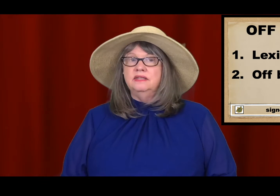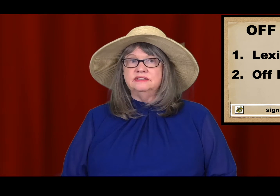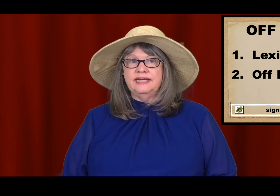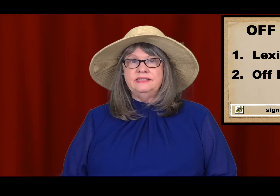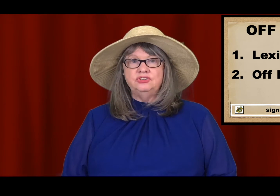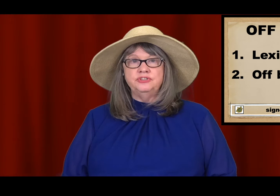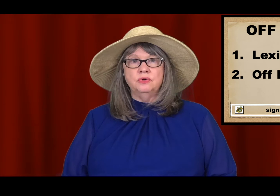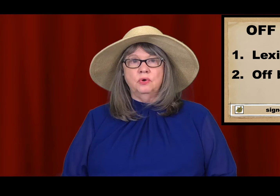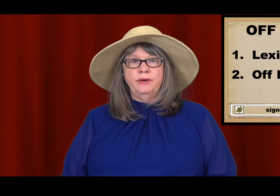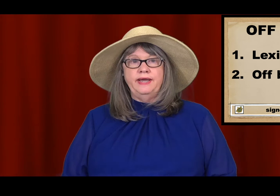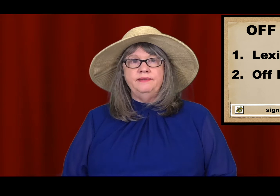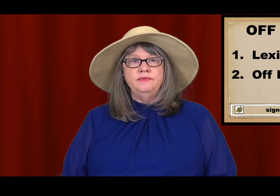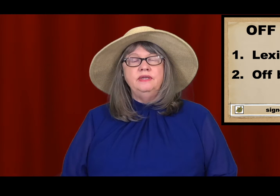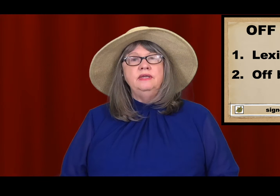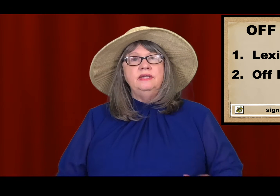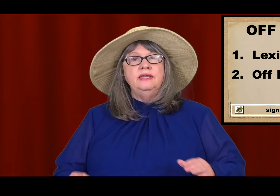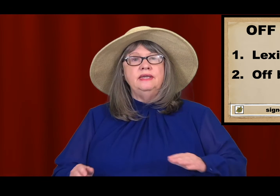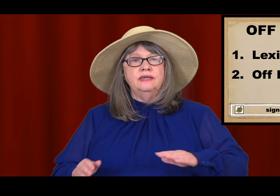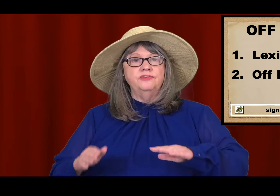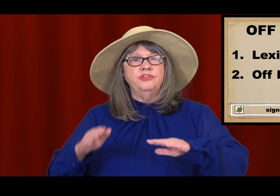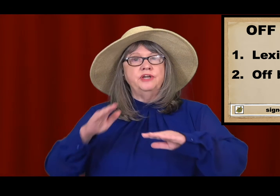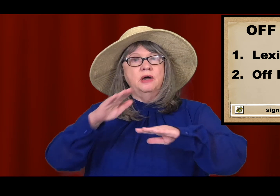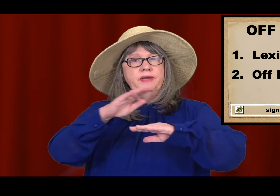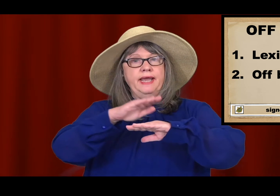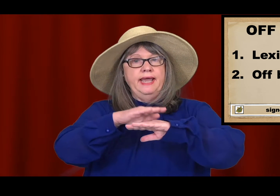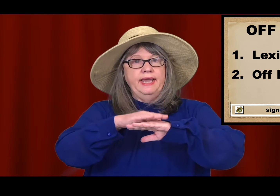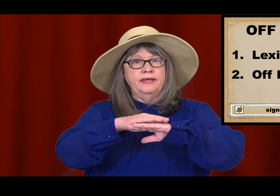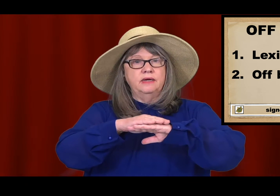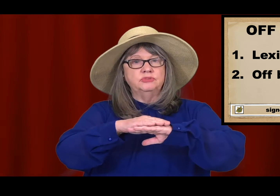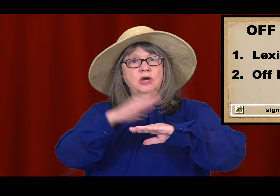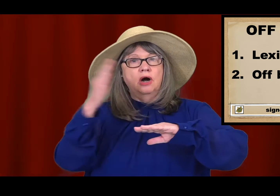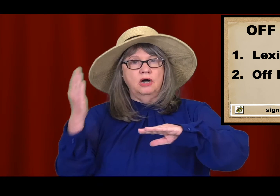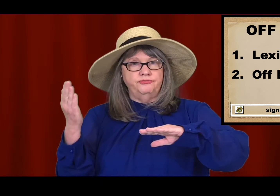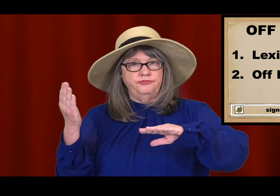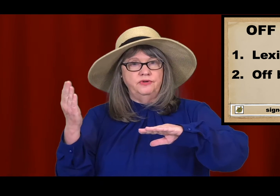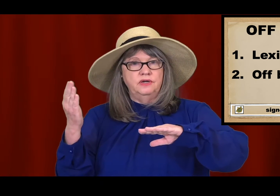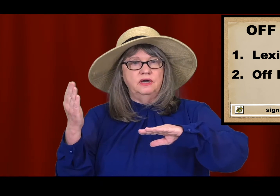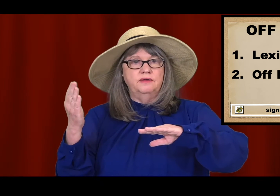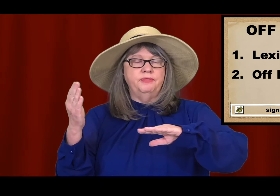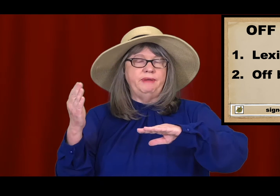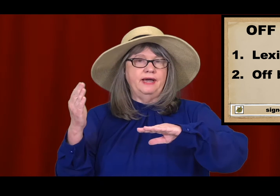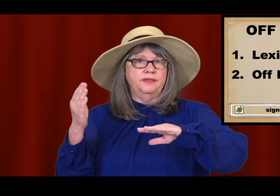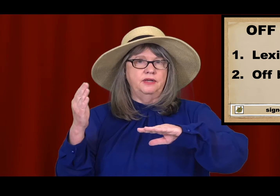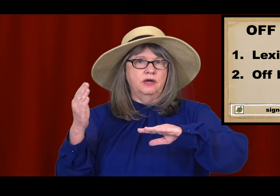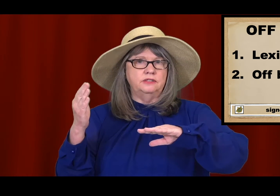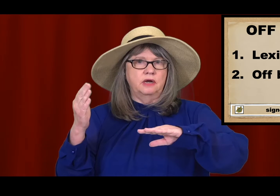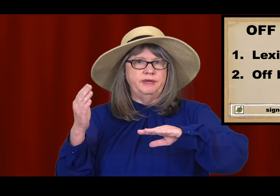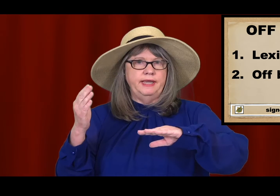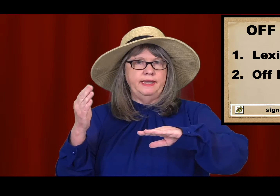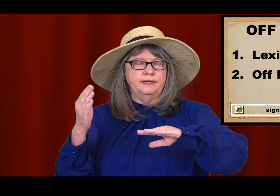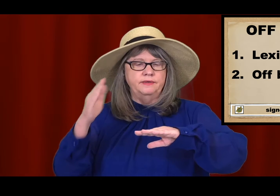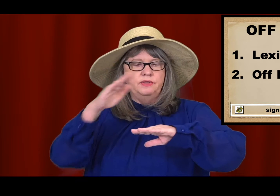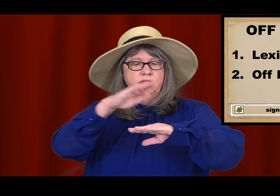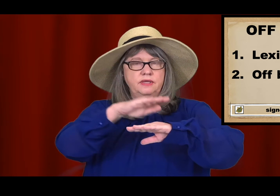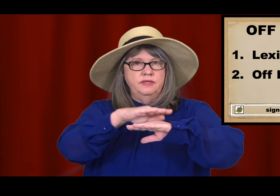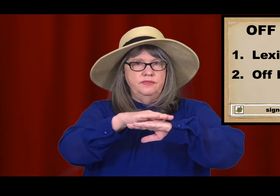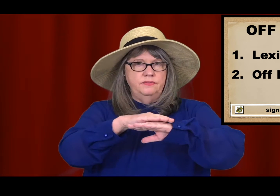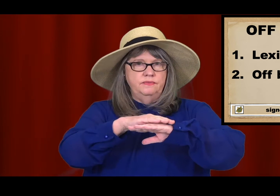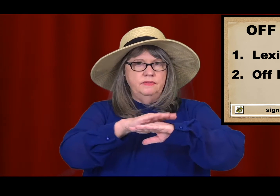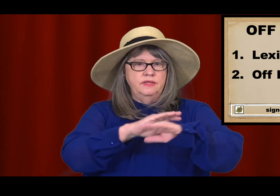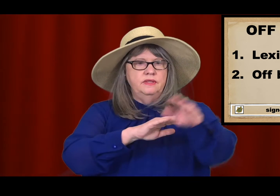The second general way is the dominant hand comes OFF of the back of the non-dominant hand.